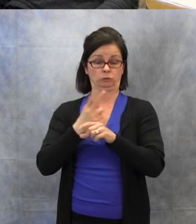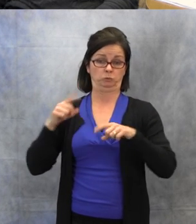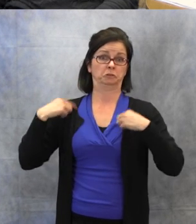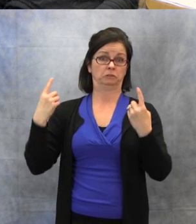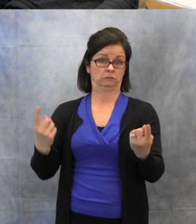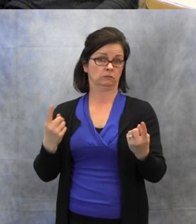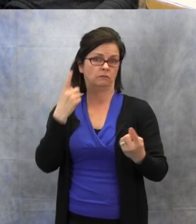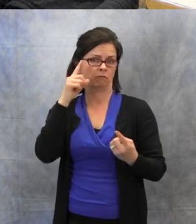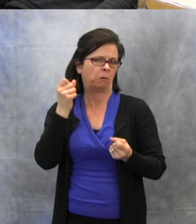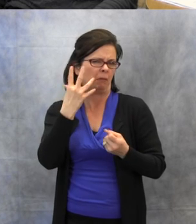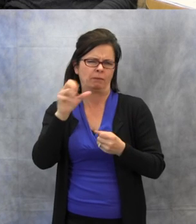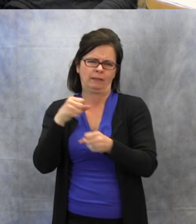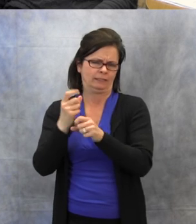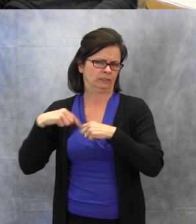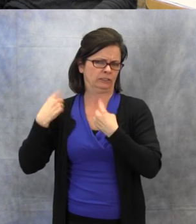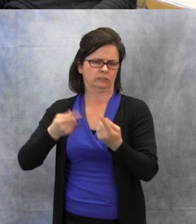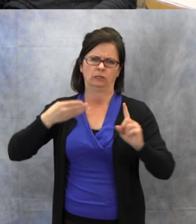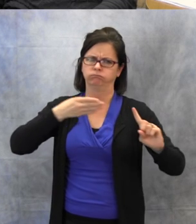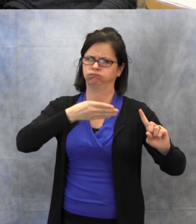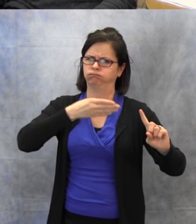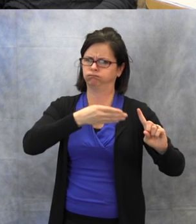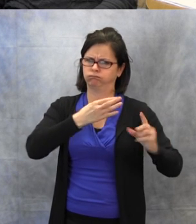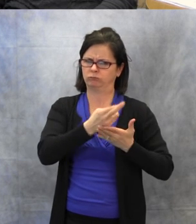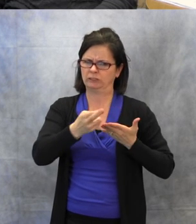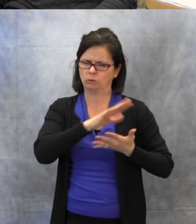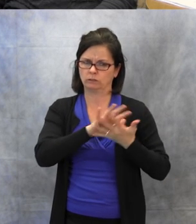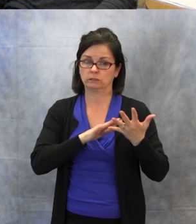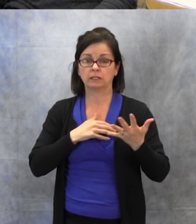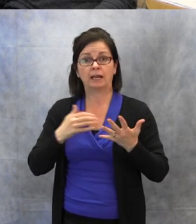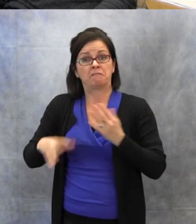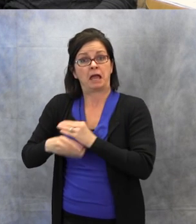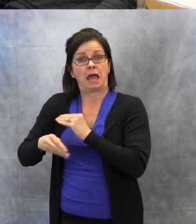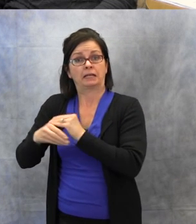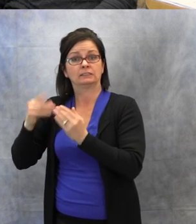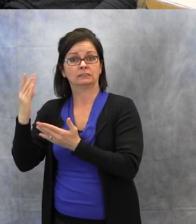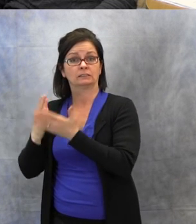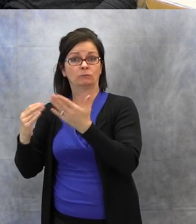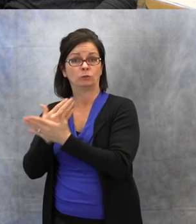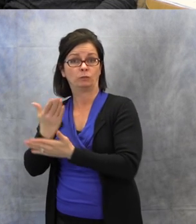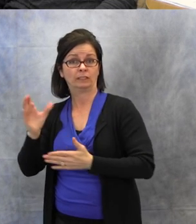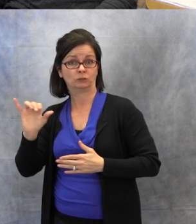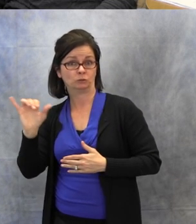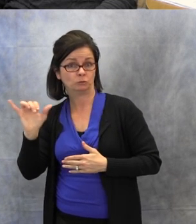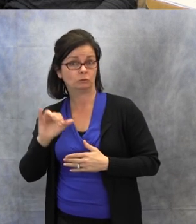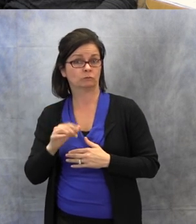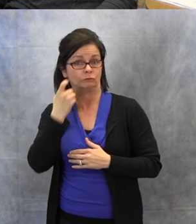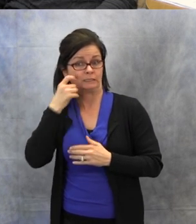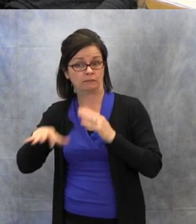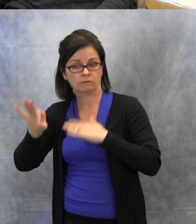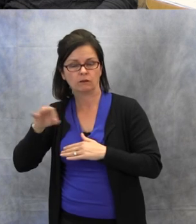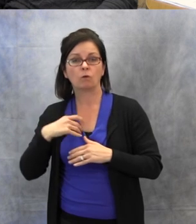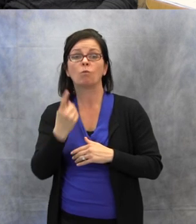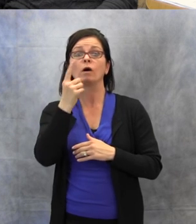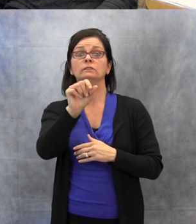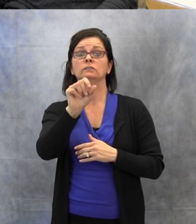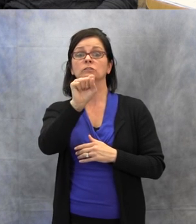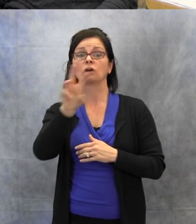for a number of years and recently some new things I have found. One of the software pieces